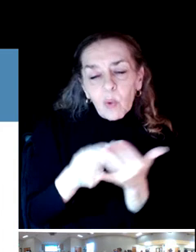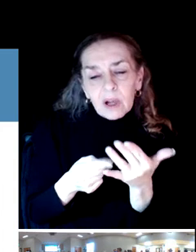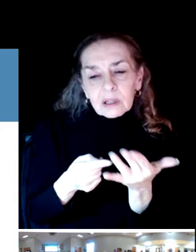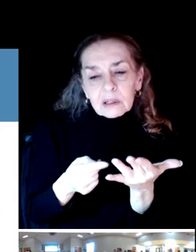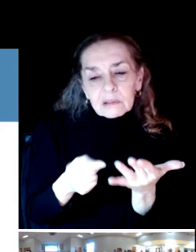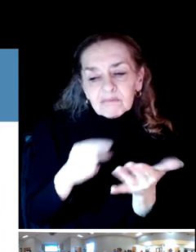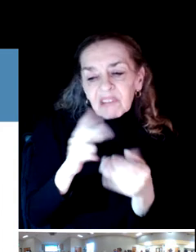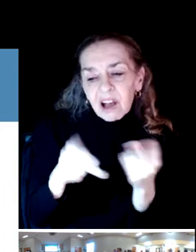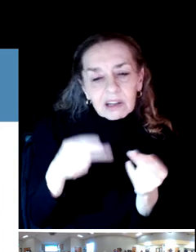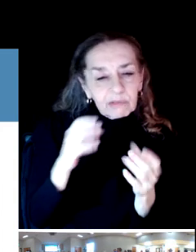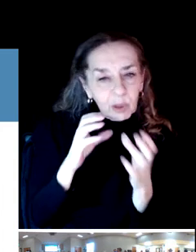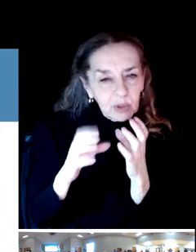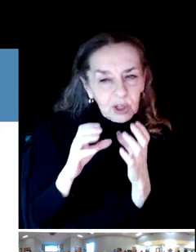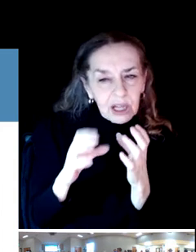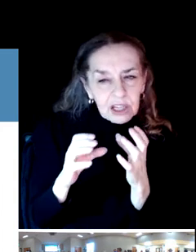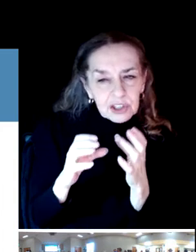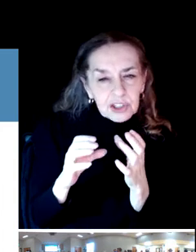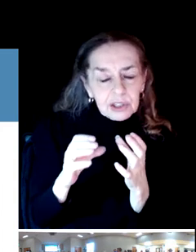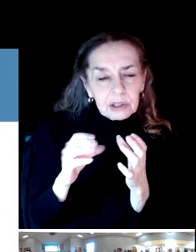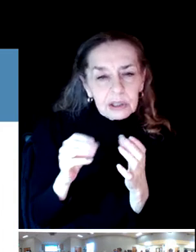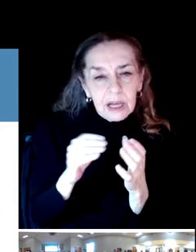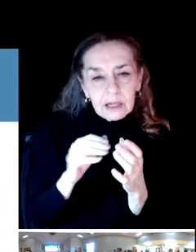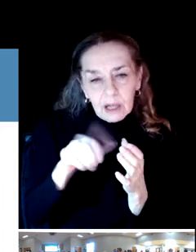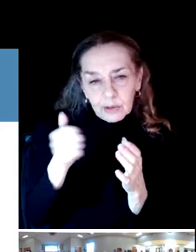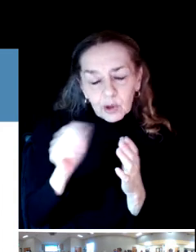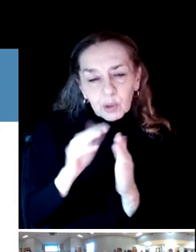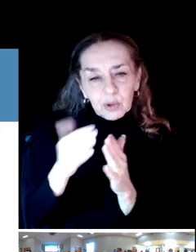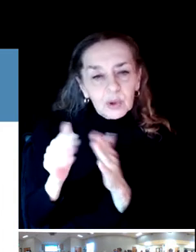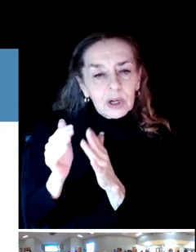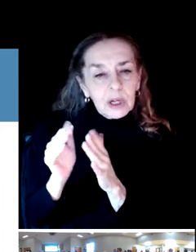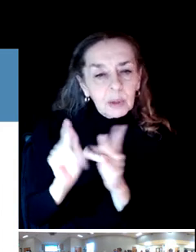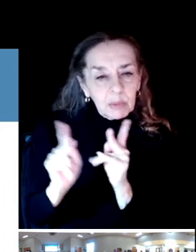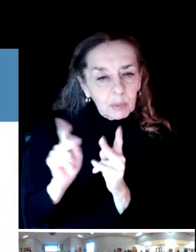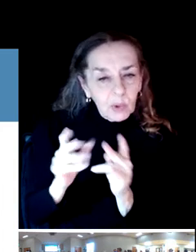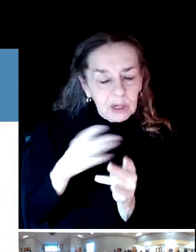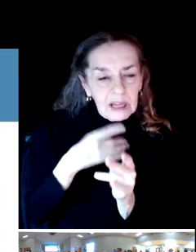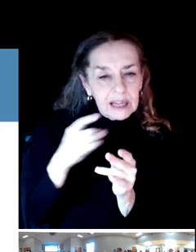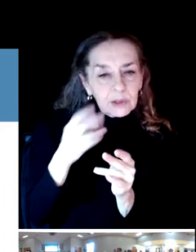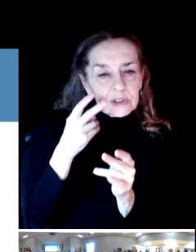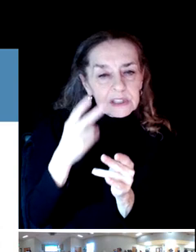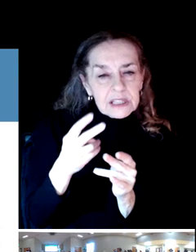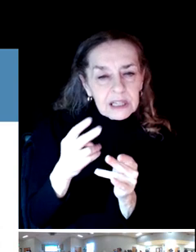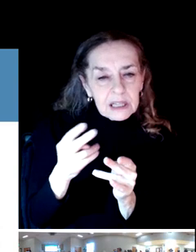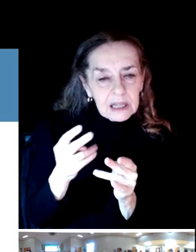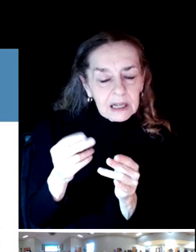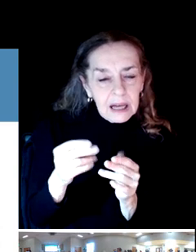like and other community members like to see and how people receive not only how they receive